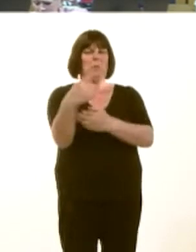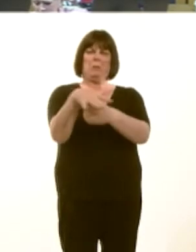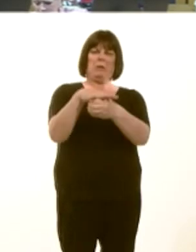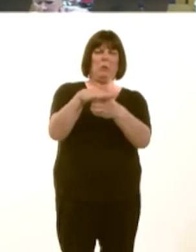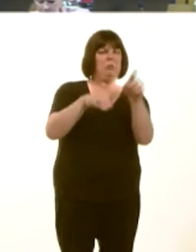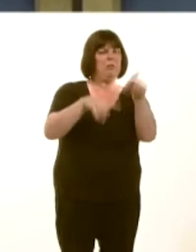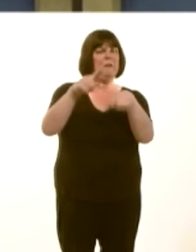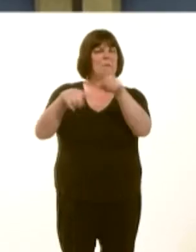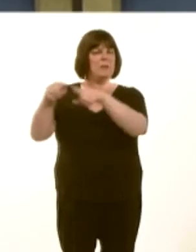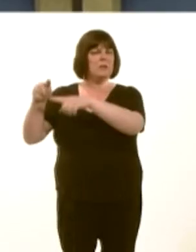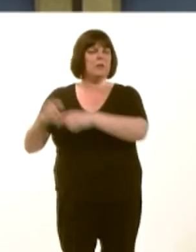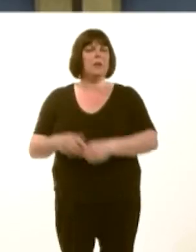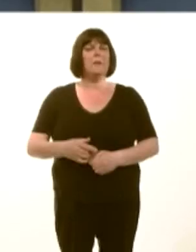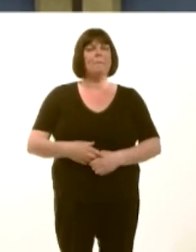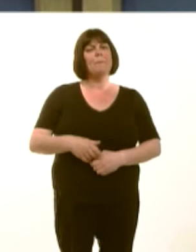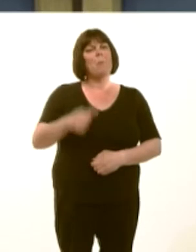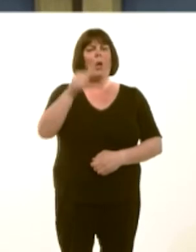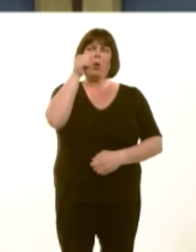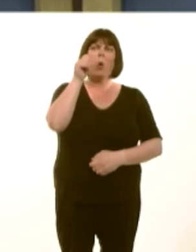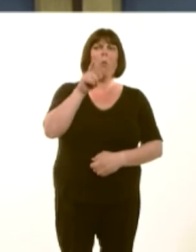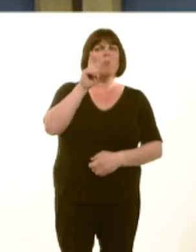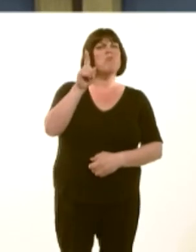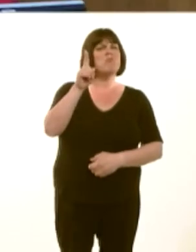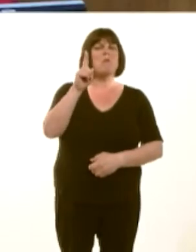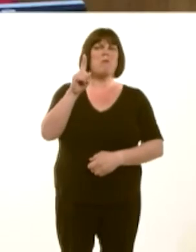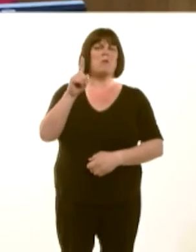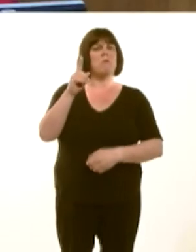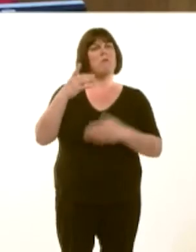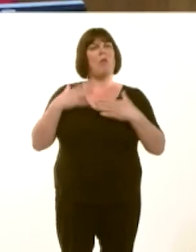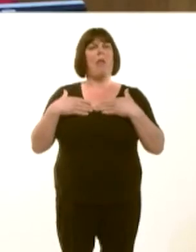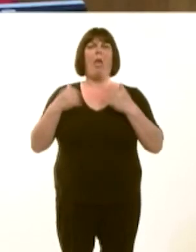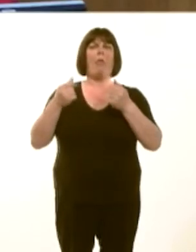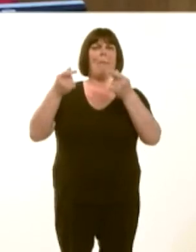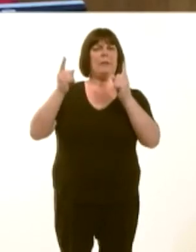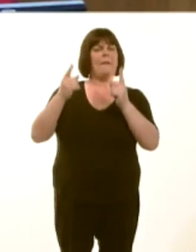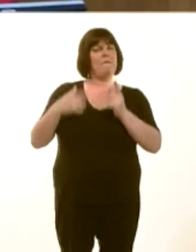Rydym niín moyn sicrhau, lle mae gan bobl gwynion, fod ganddyn nhwír cyfle i gael y